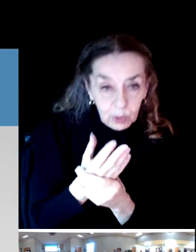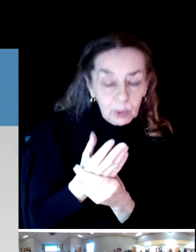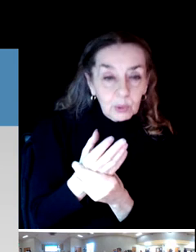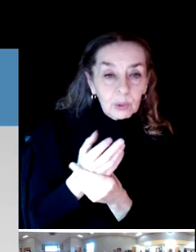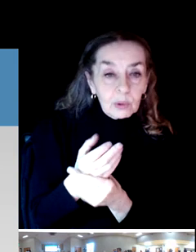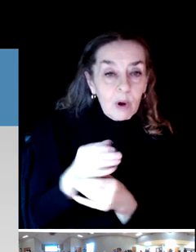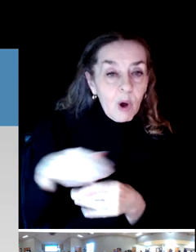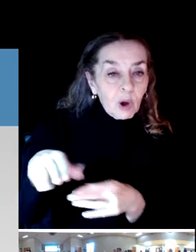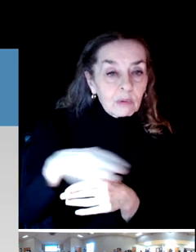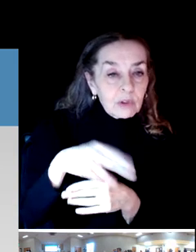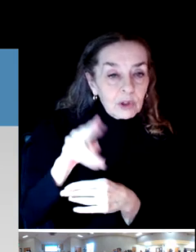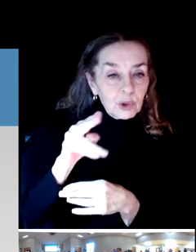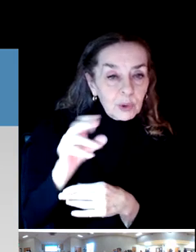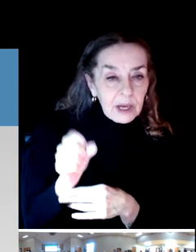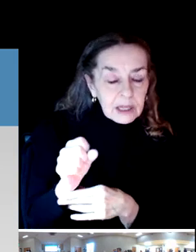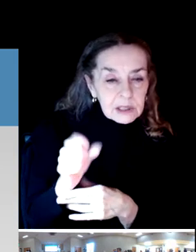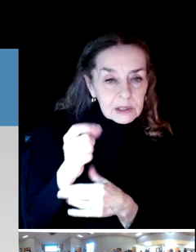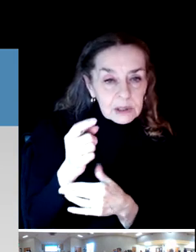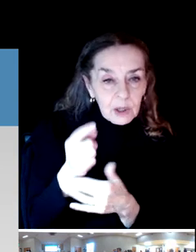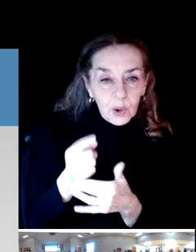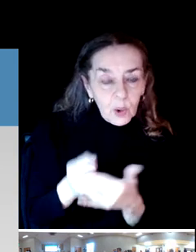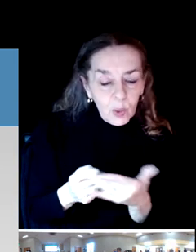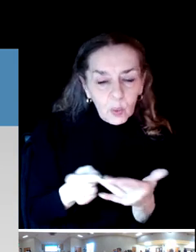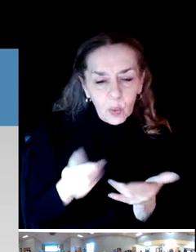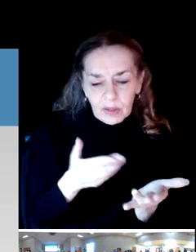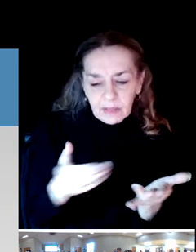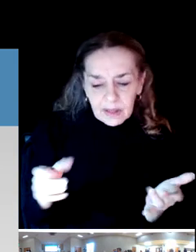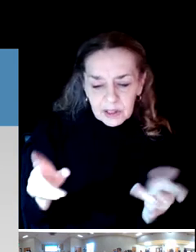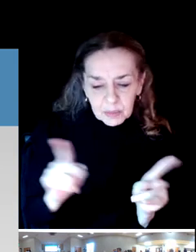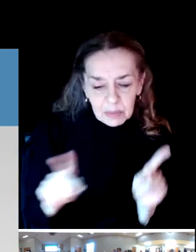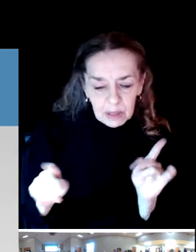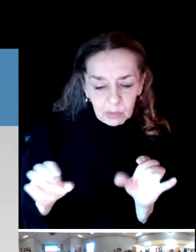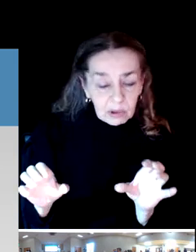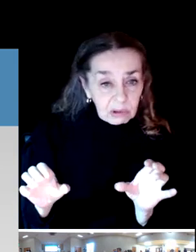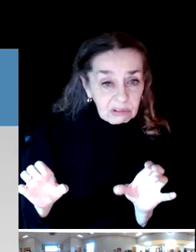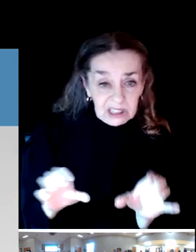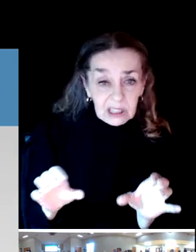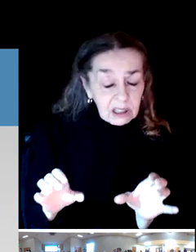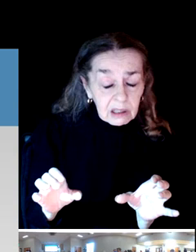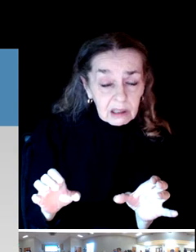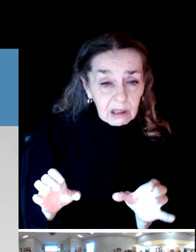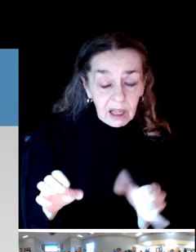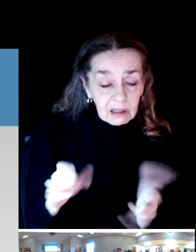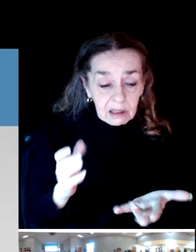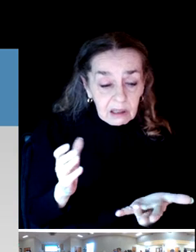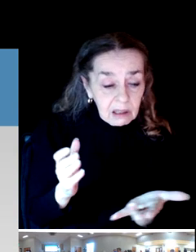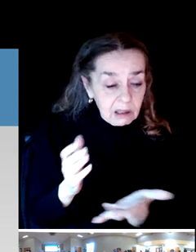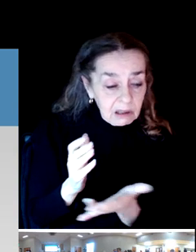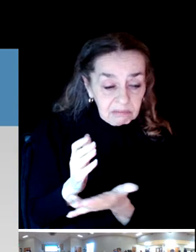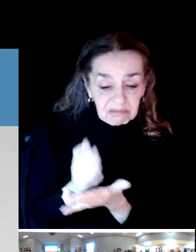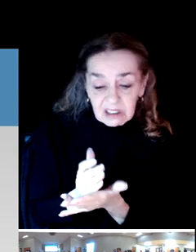and what kinds of things people did, they stopped going to and frequently lowered the